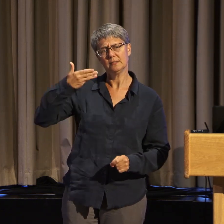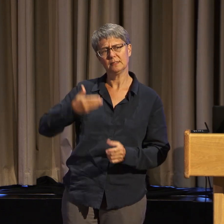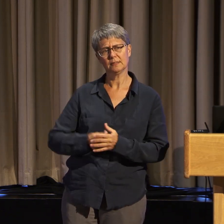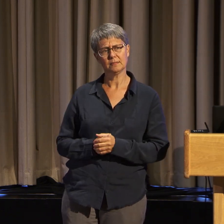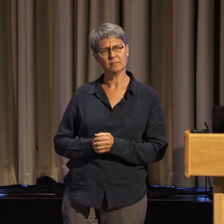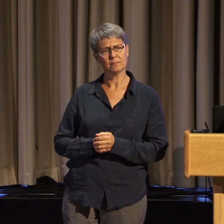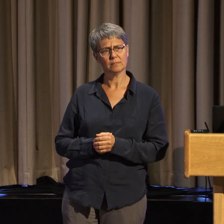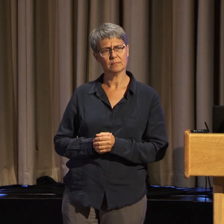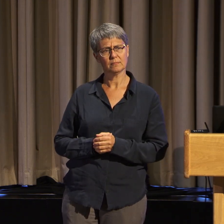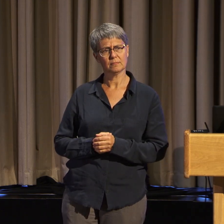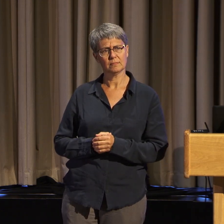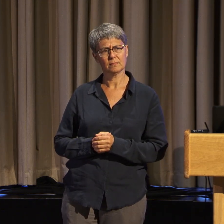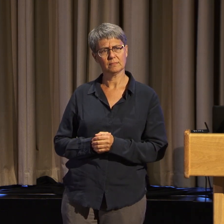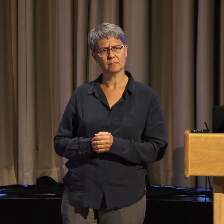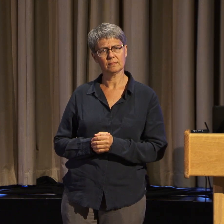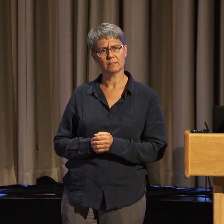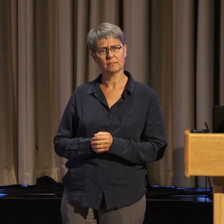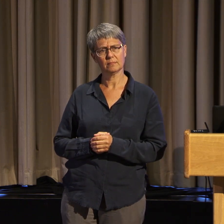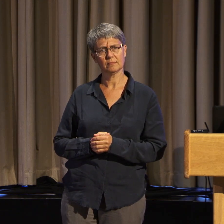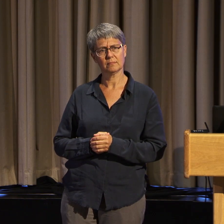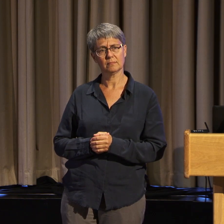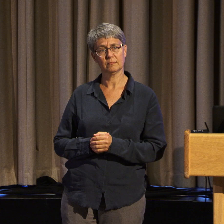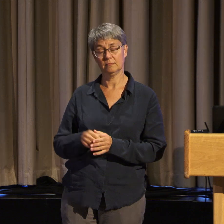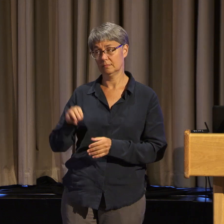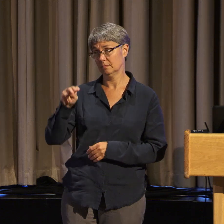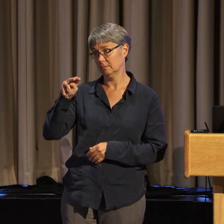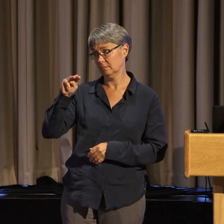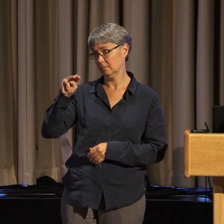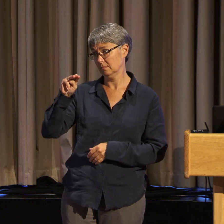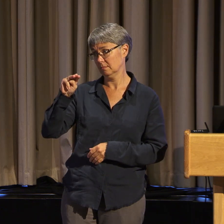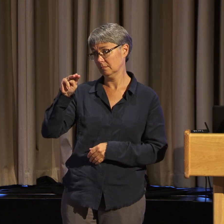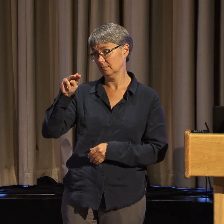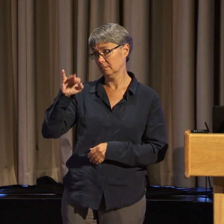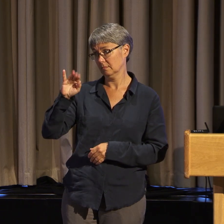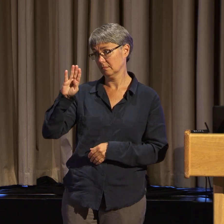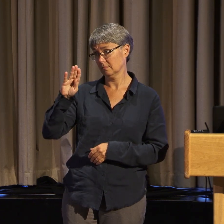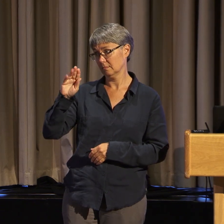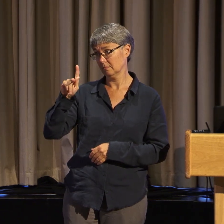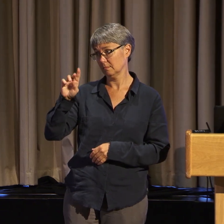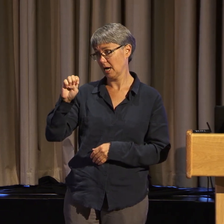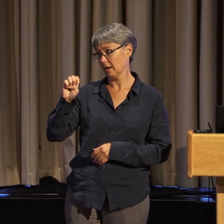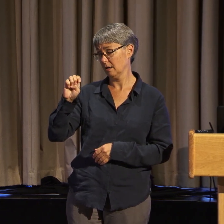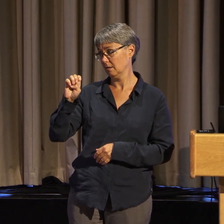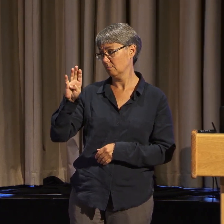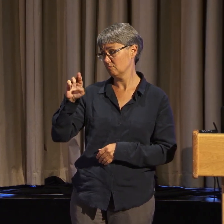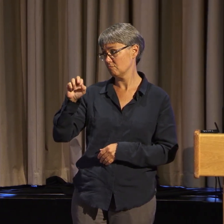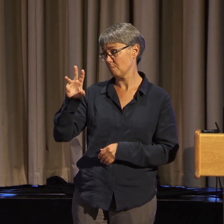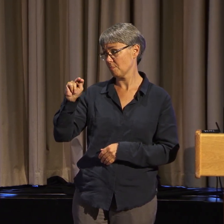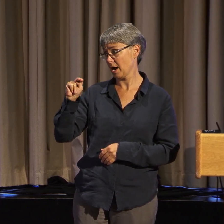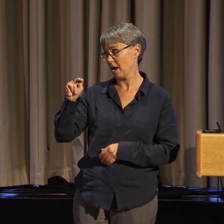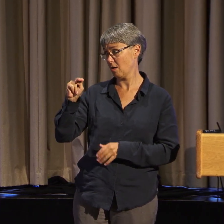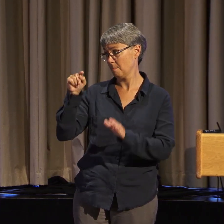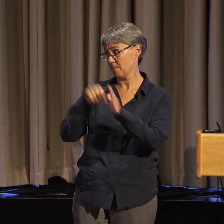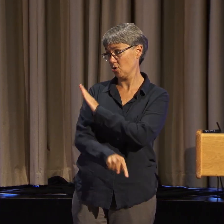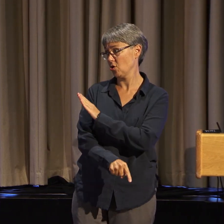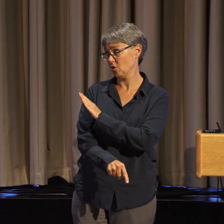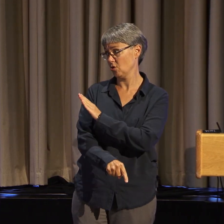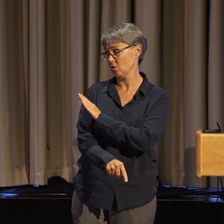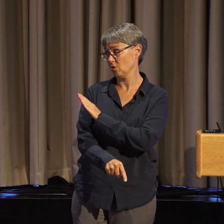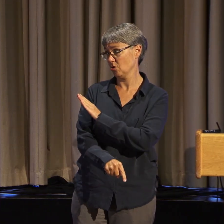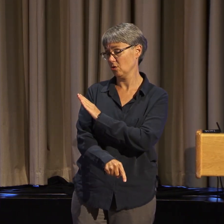The murder of Mike Brown in Ferguson, Missouri changed me.